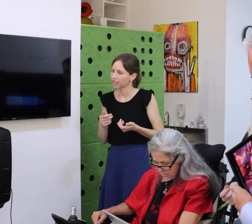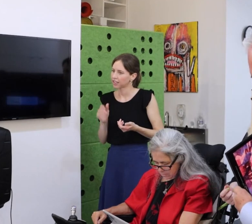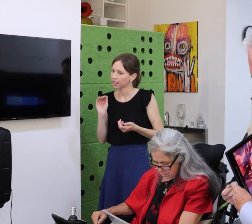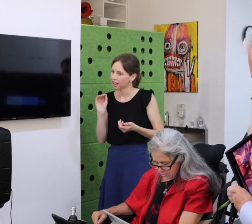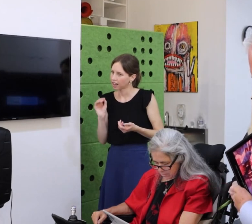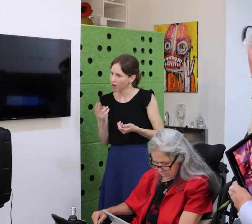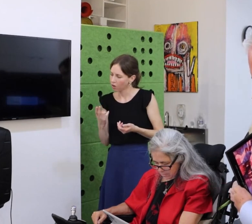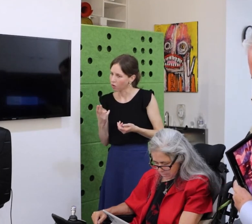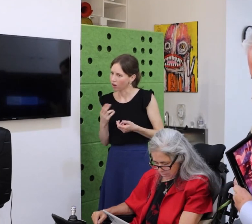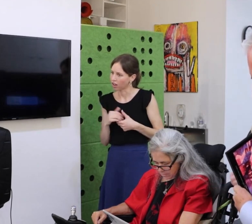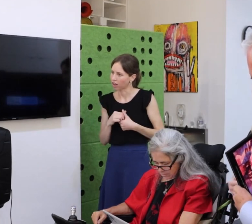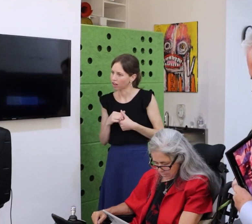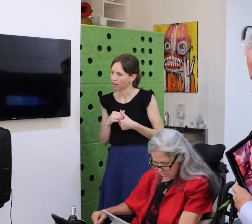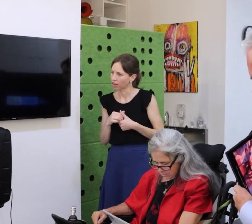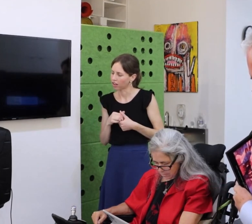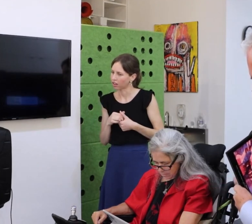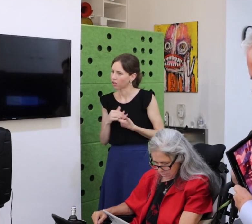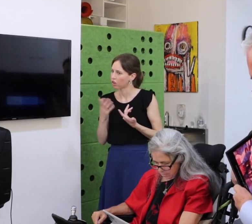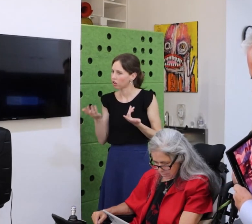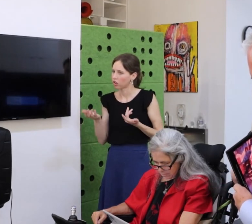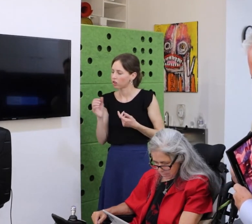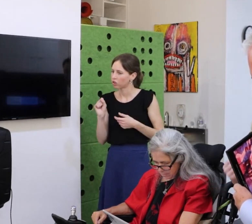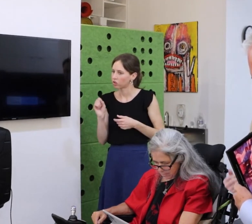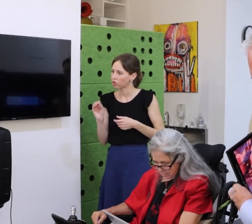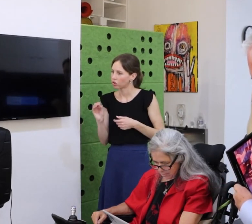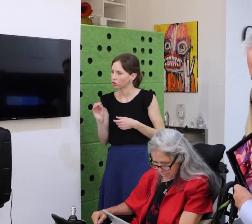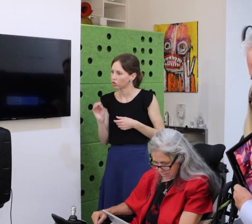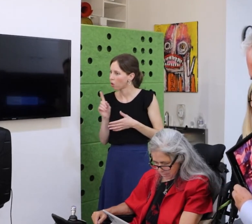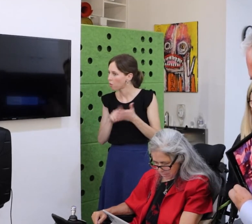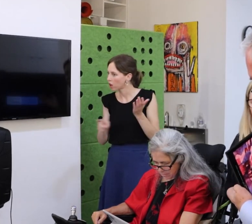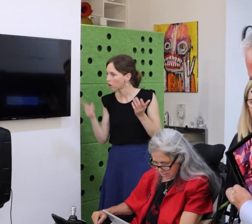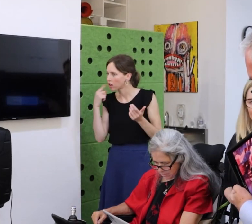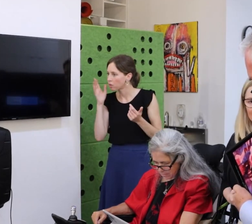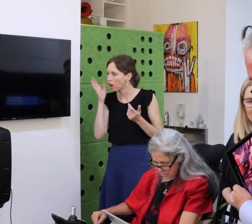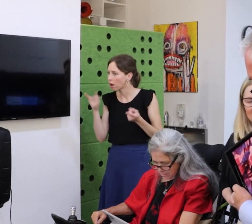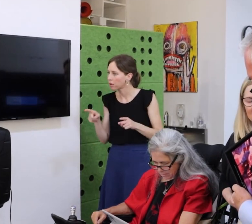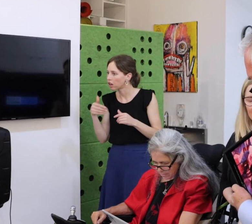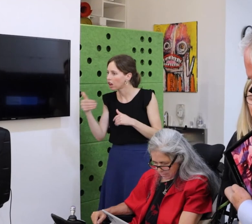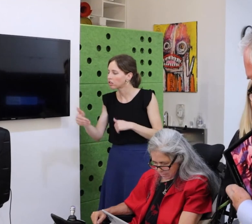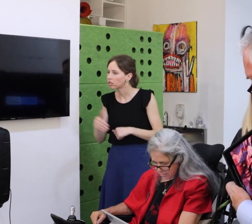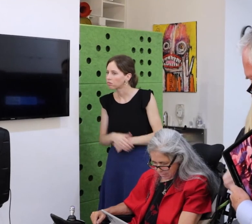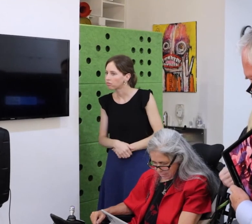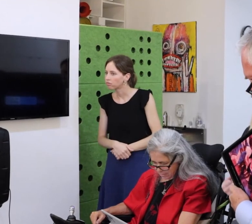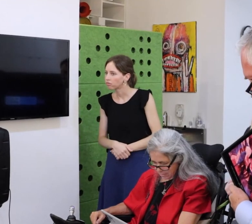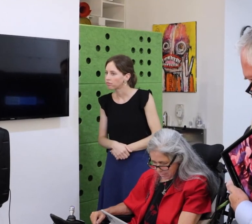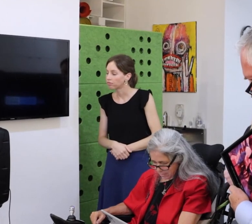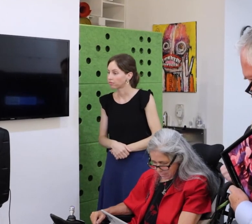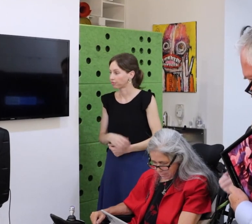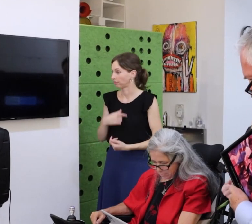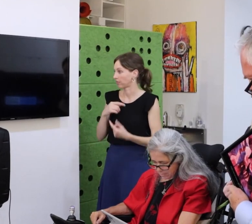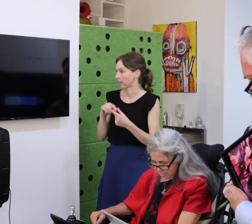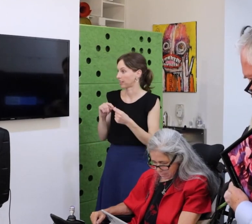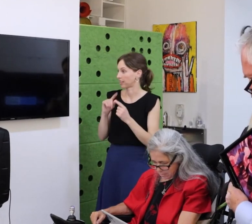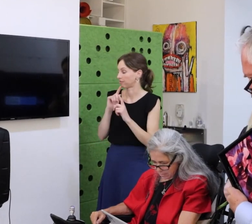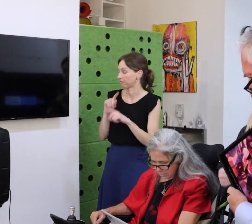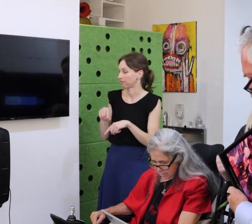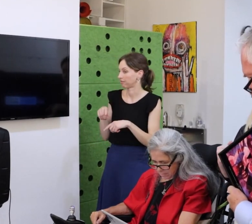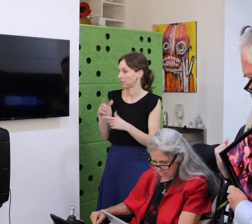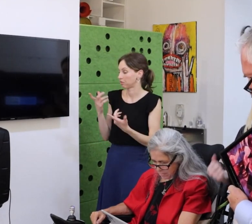And I explained it, like look, sometimes I say things when I need to say shut the blinds.